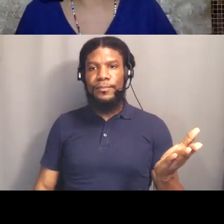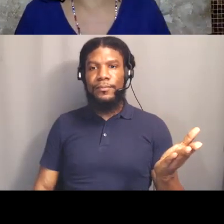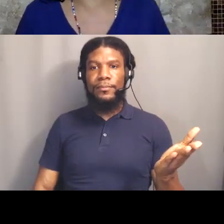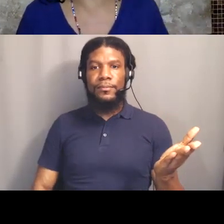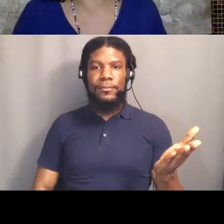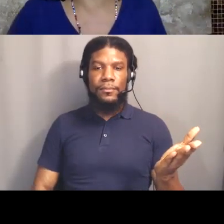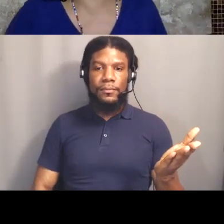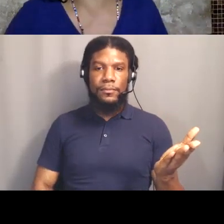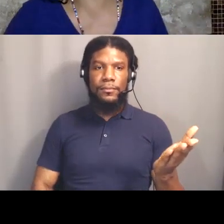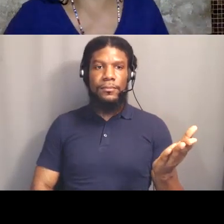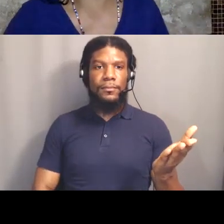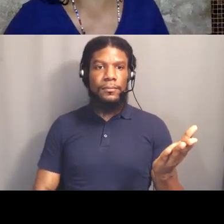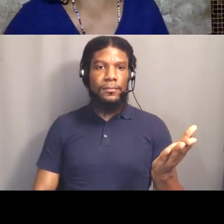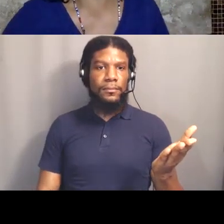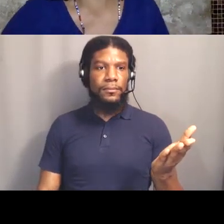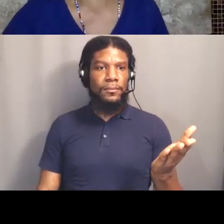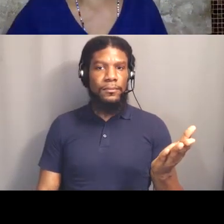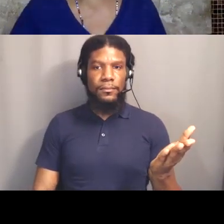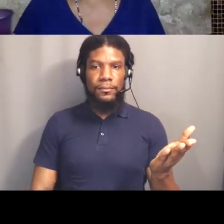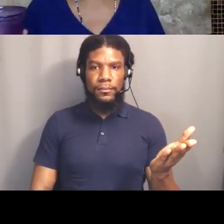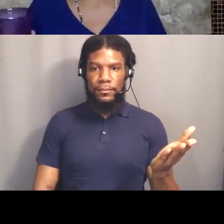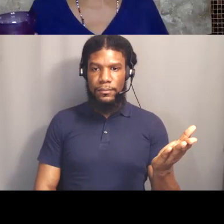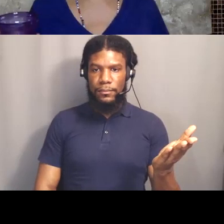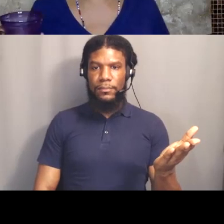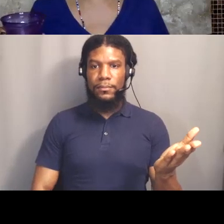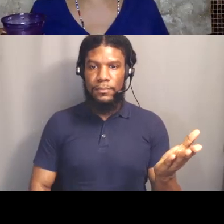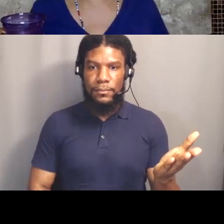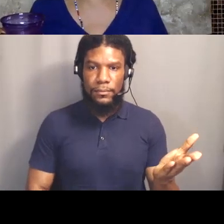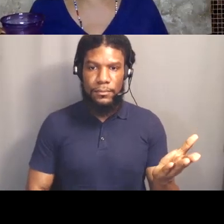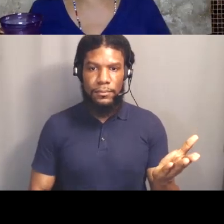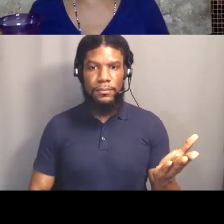targeted for demise. We absolutely believe what Manning Marable teaches